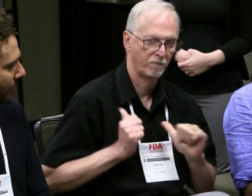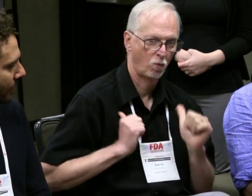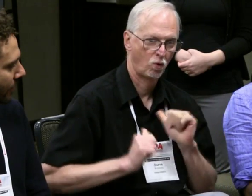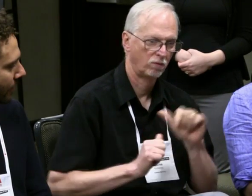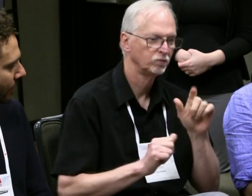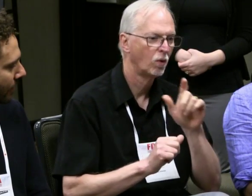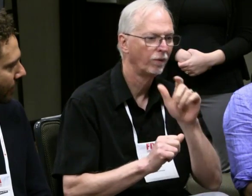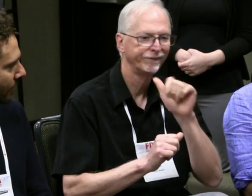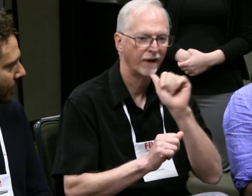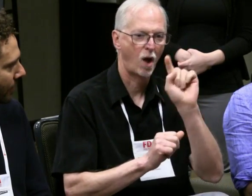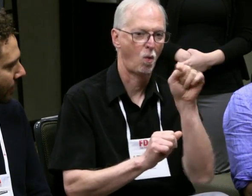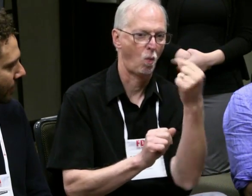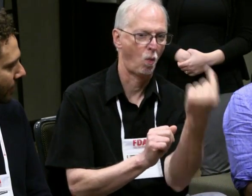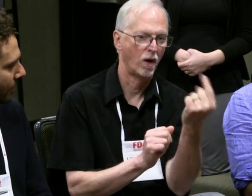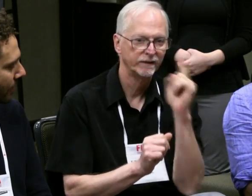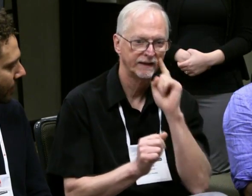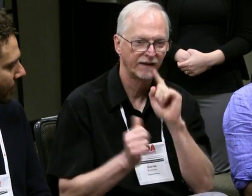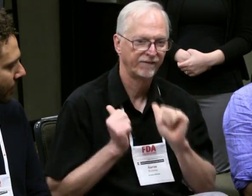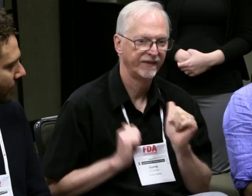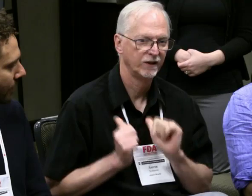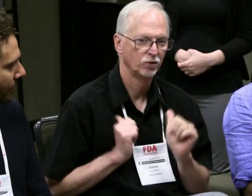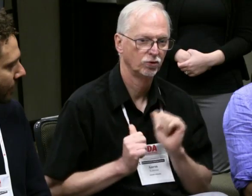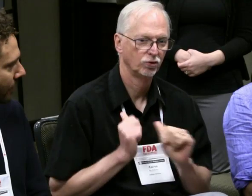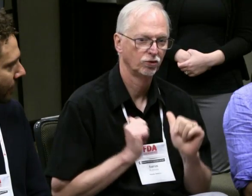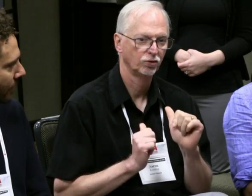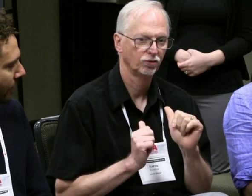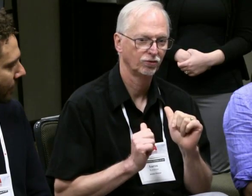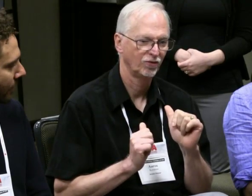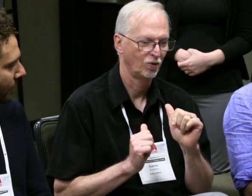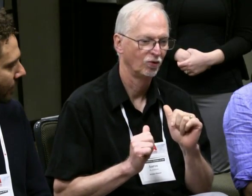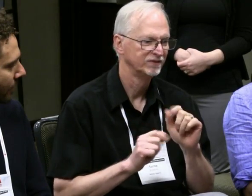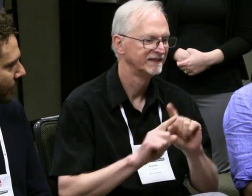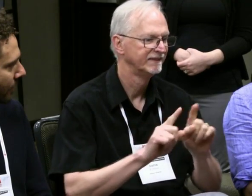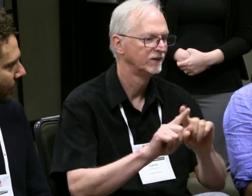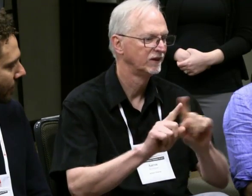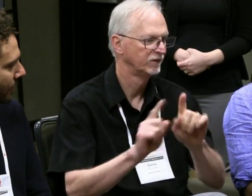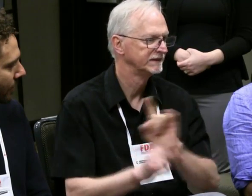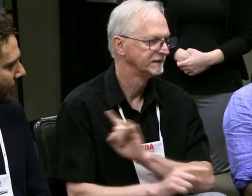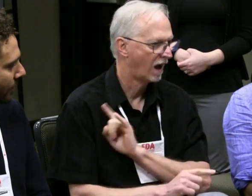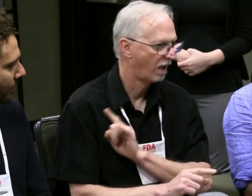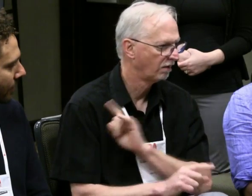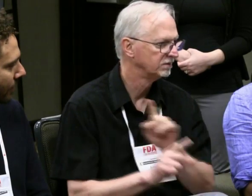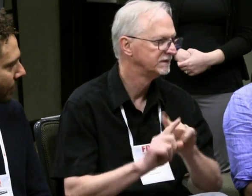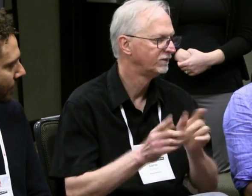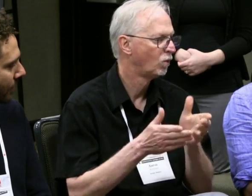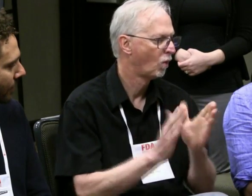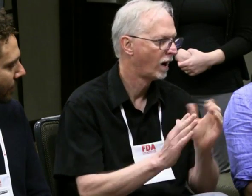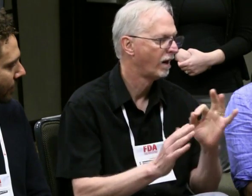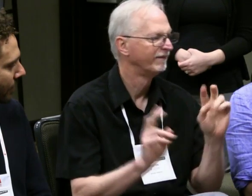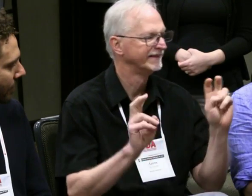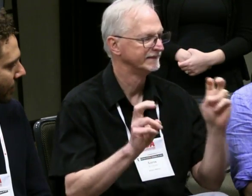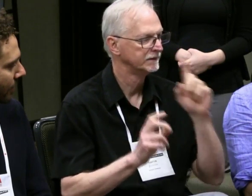And there's a cultural perspective as to how theater is. It's not just deaf theater, there's different types.